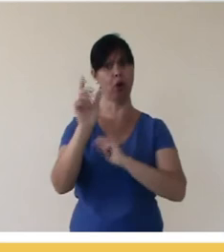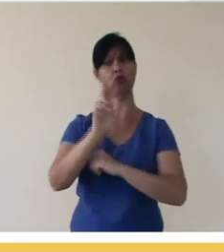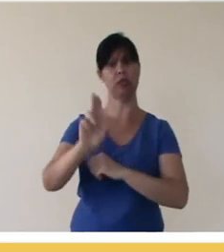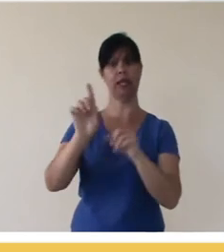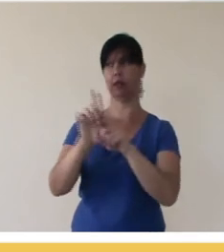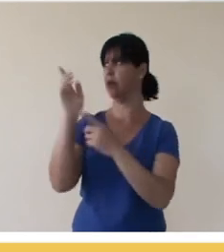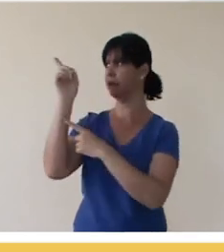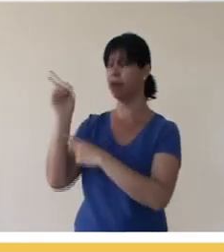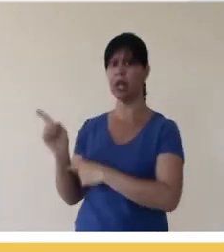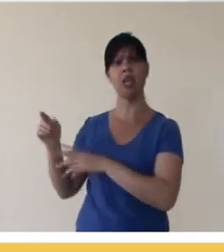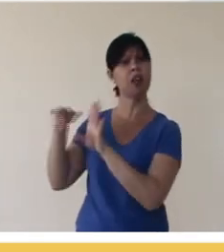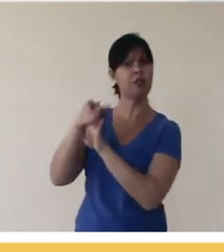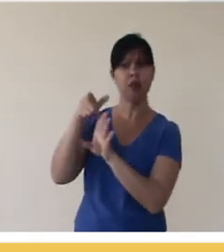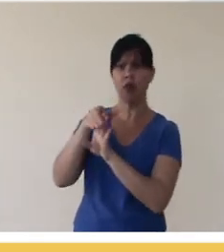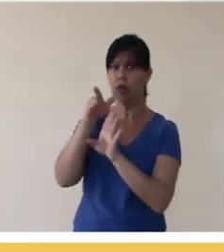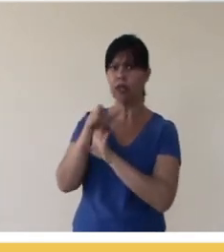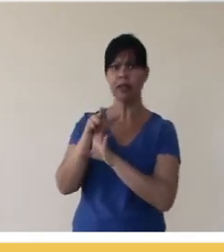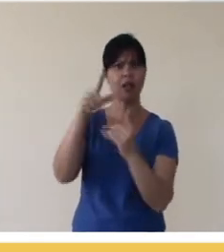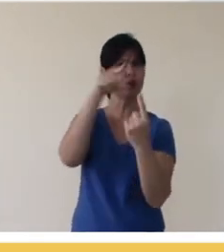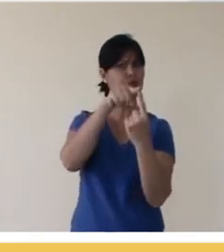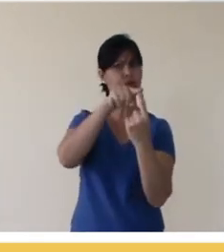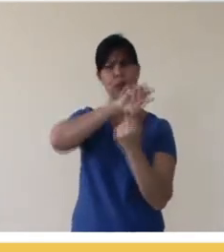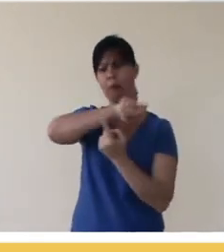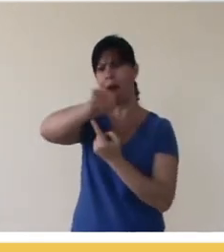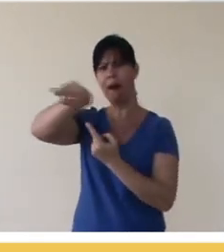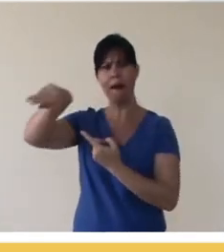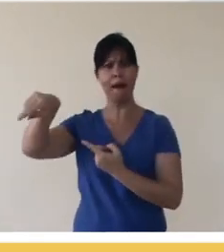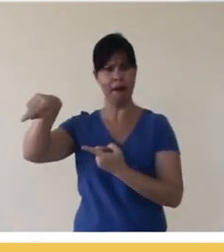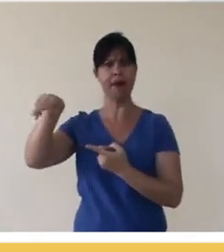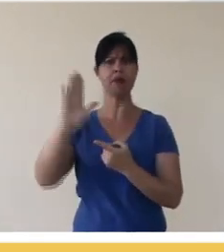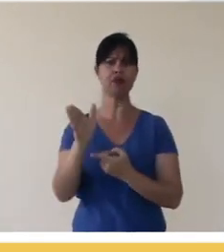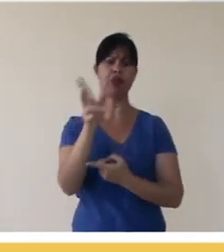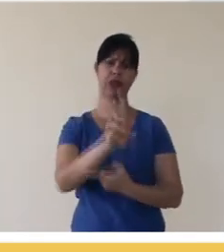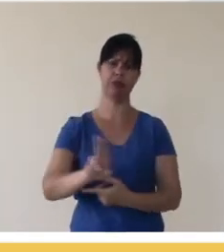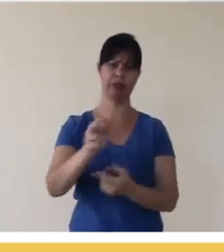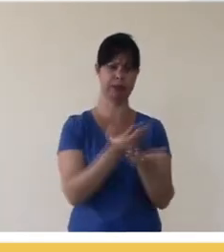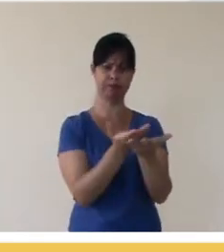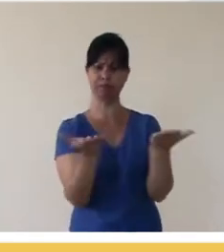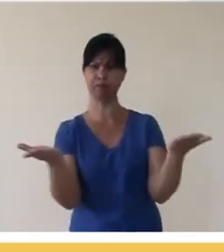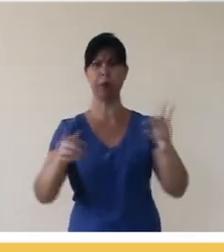which is Attribution-Non-Commercial. These three types of works that are licensed